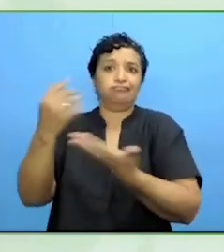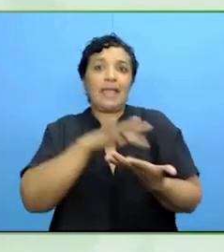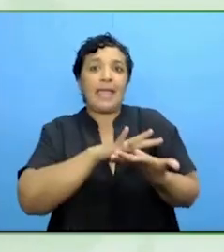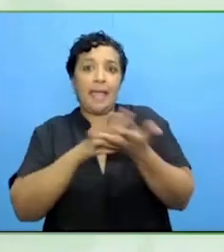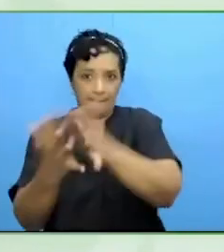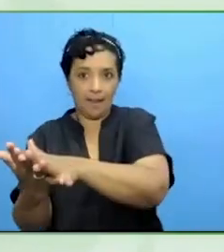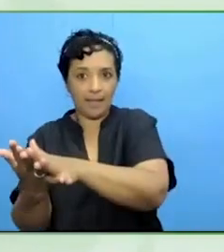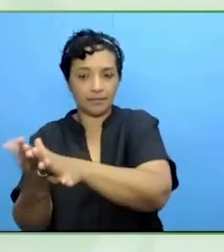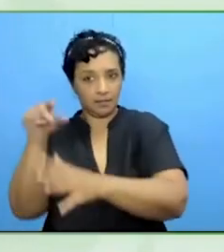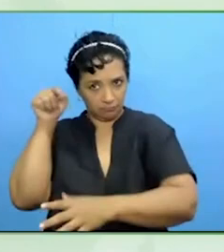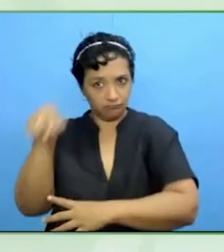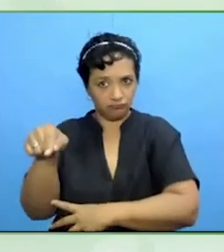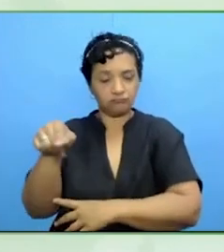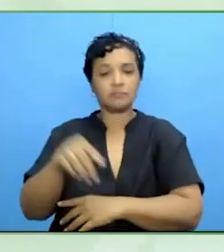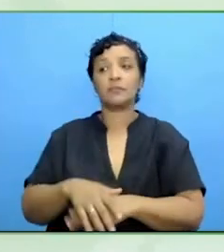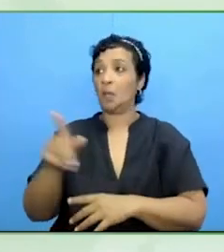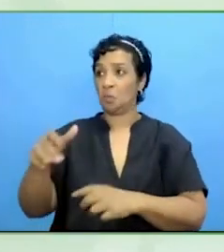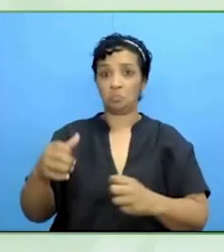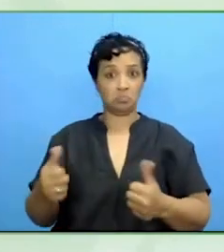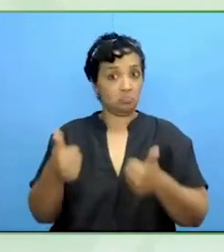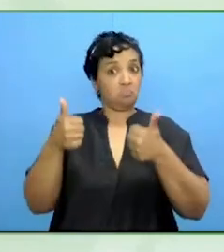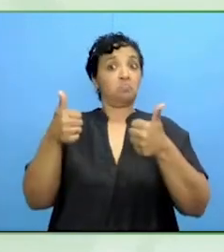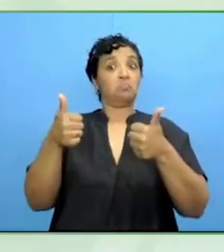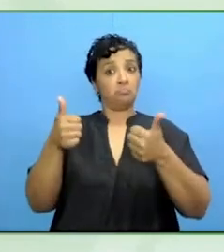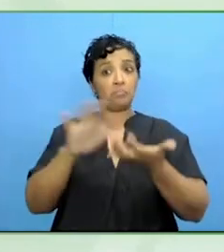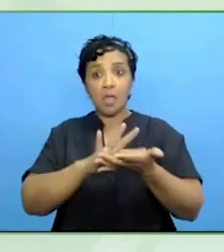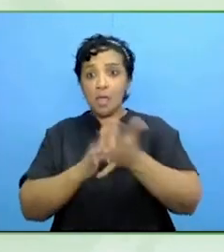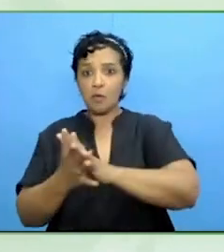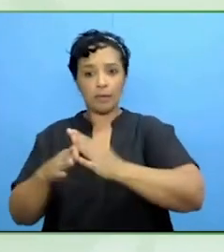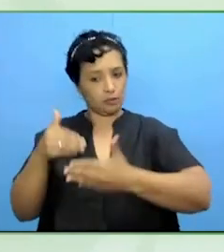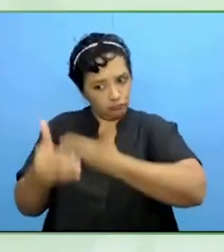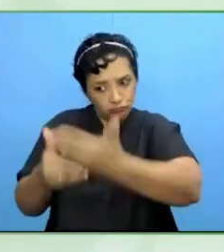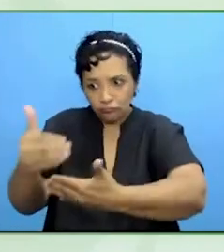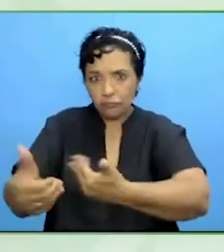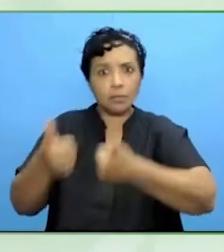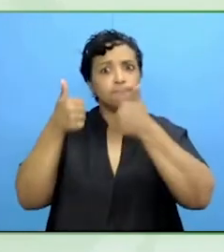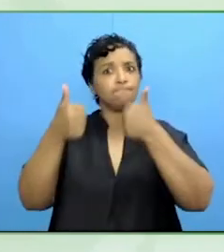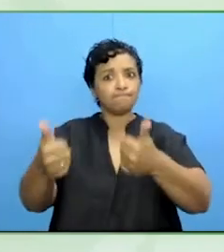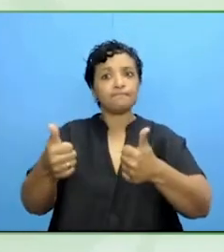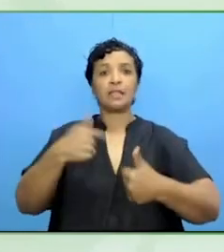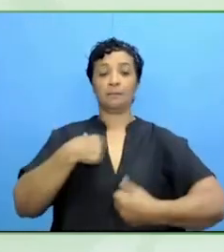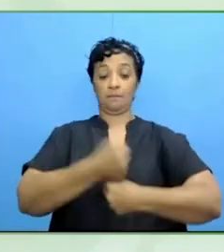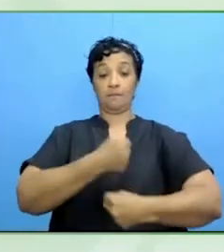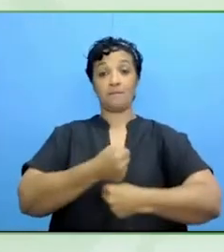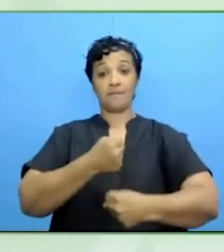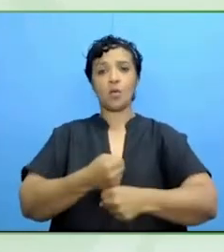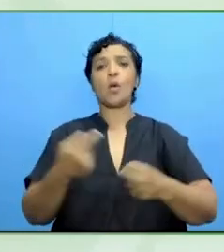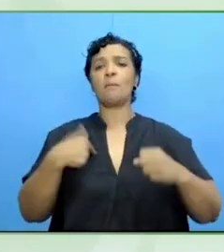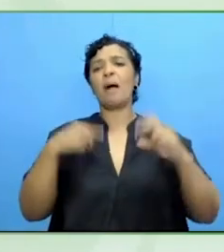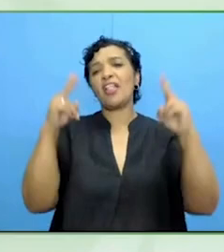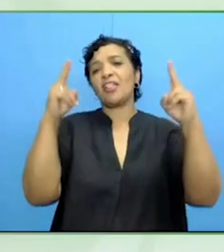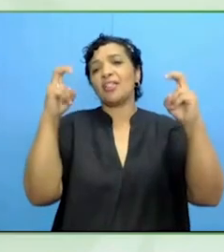and I worked there as an expert now and I support it a little bit.